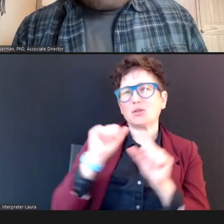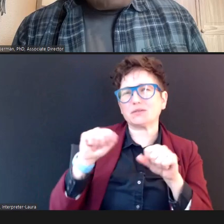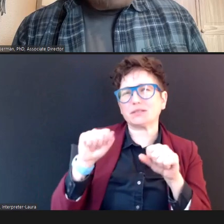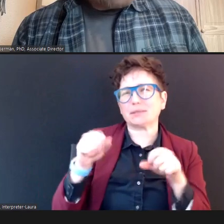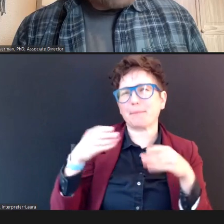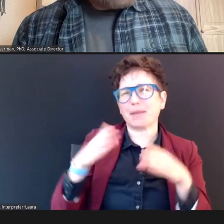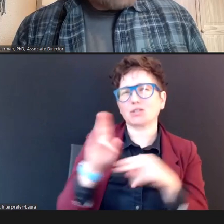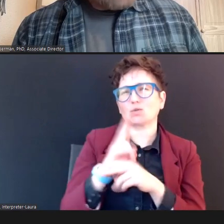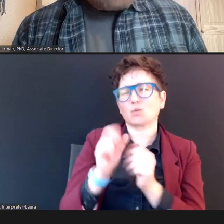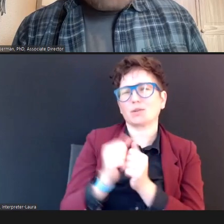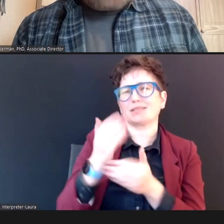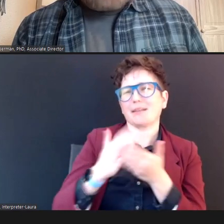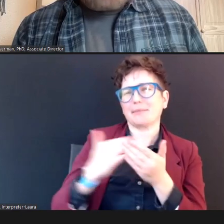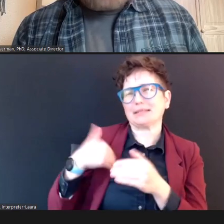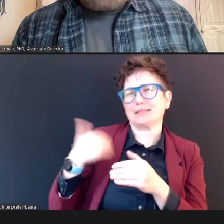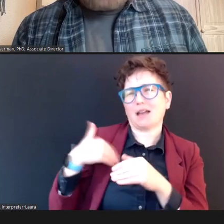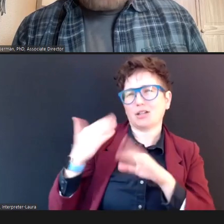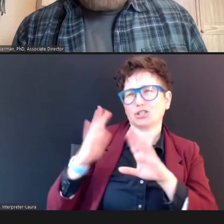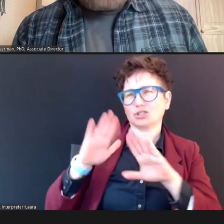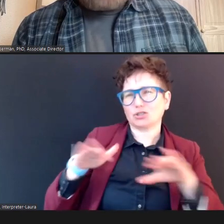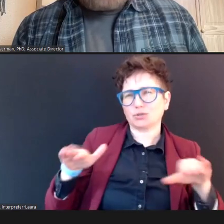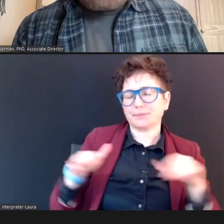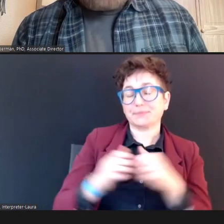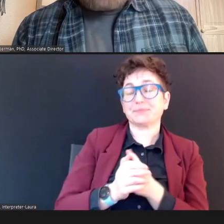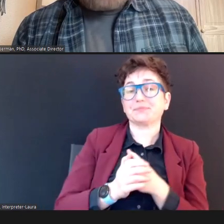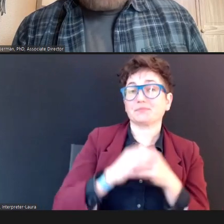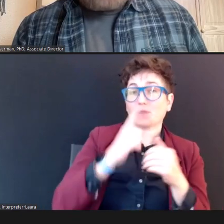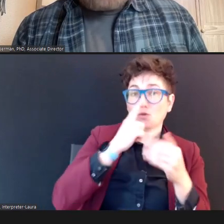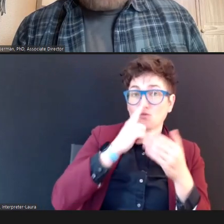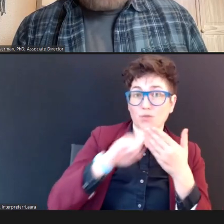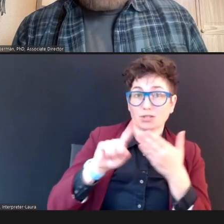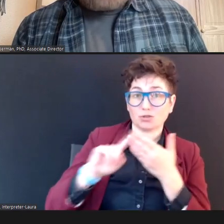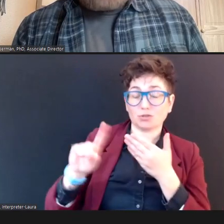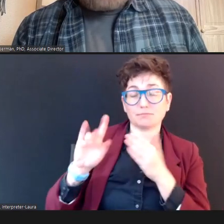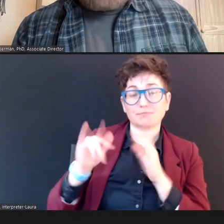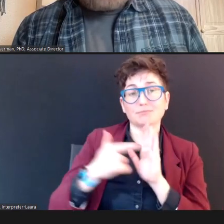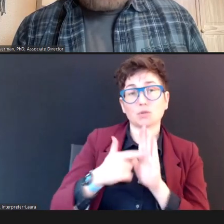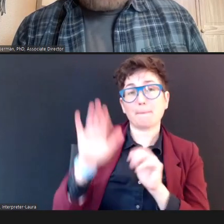children, so the research has shown that about 20 to 25% of children,